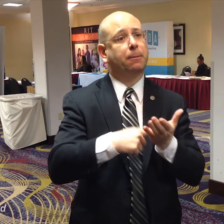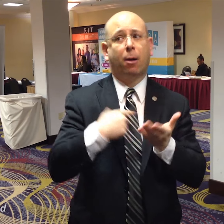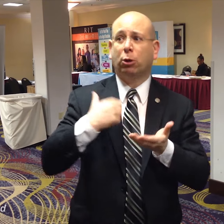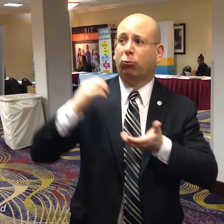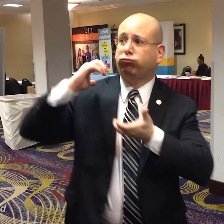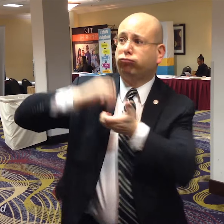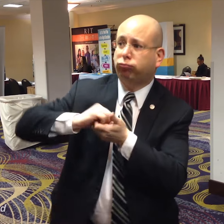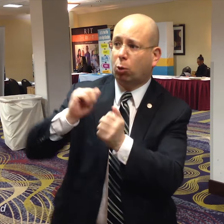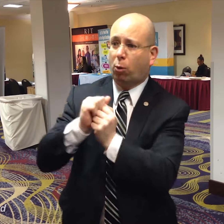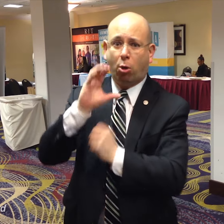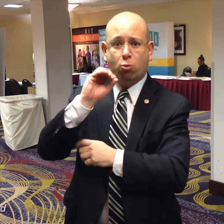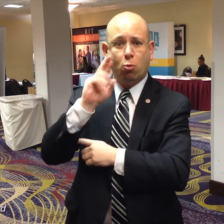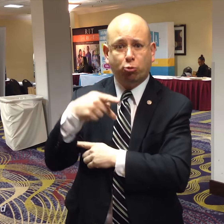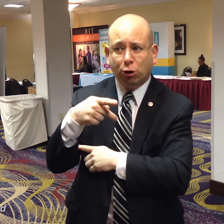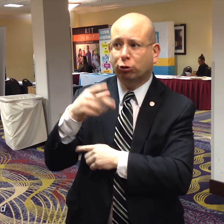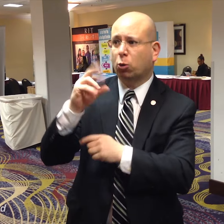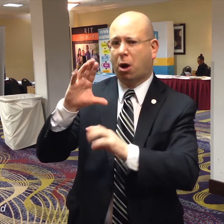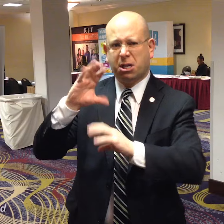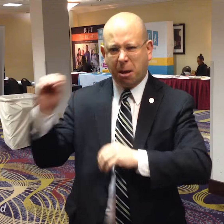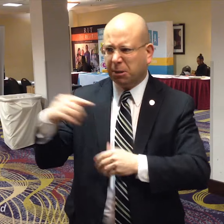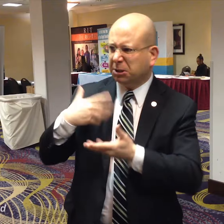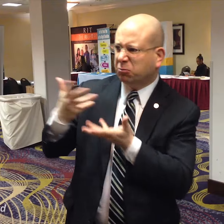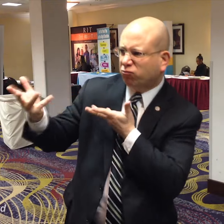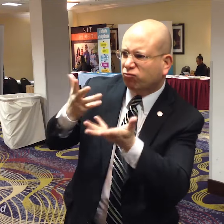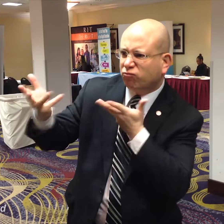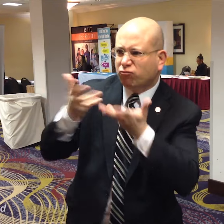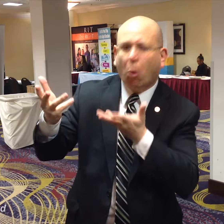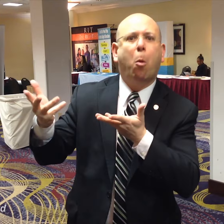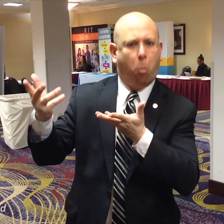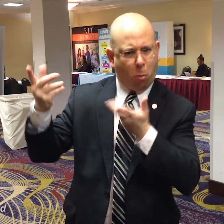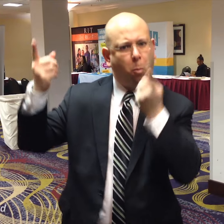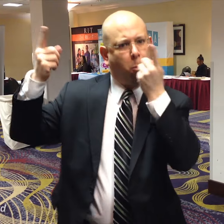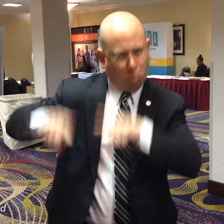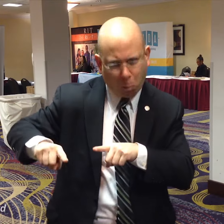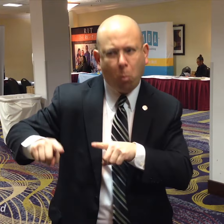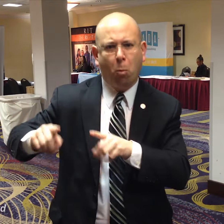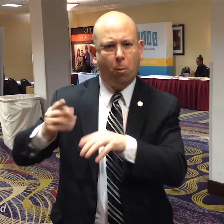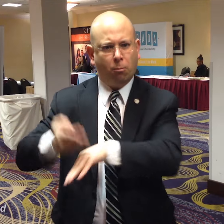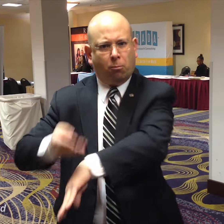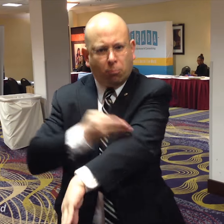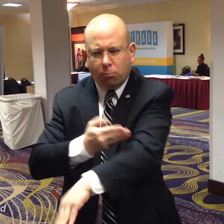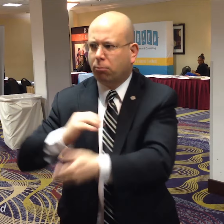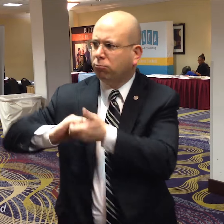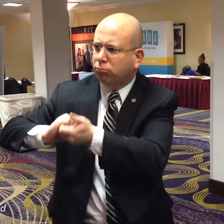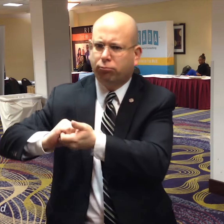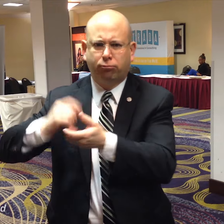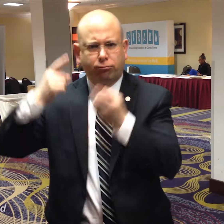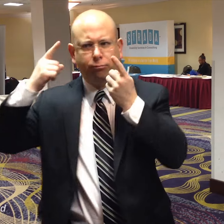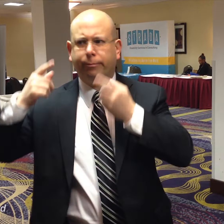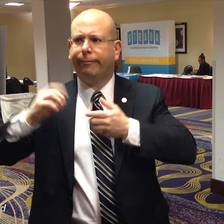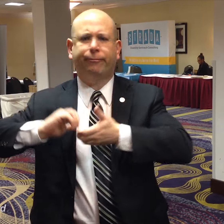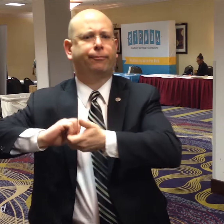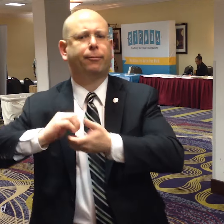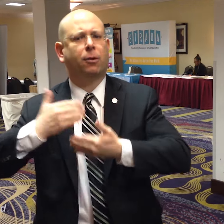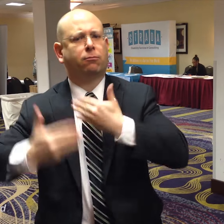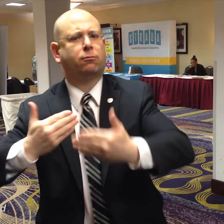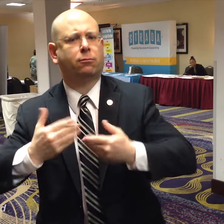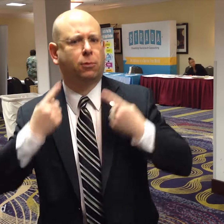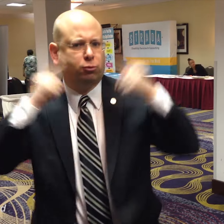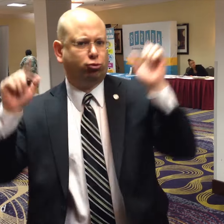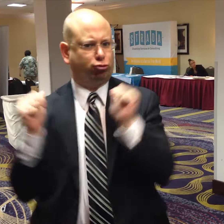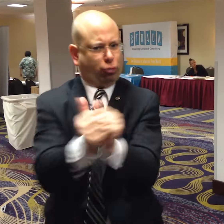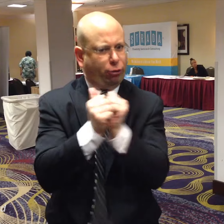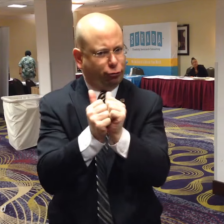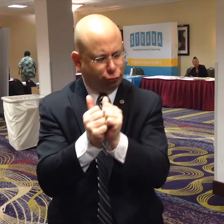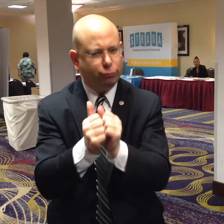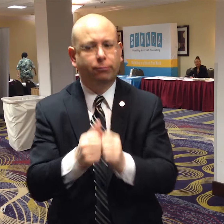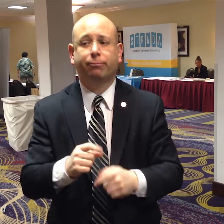Other times we partner with corporations and companies and reach to an agreement without lawsuits.